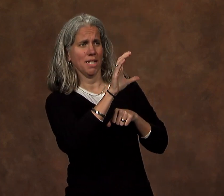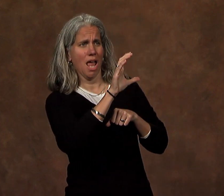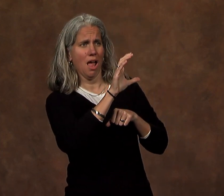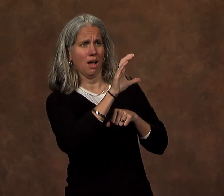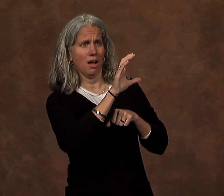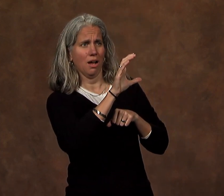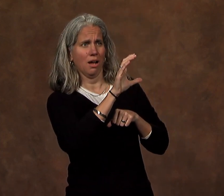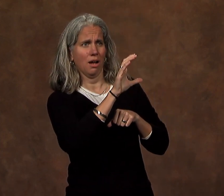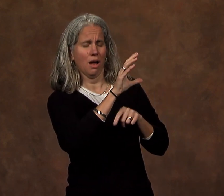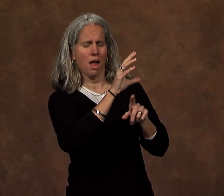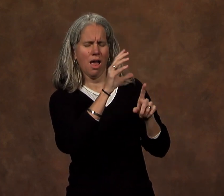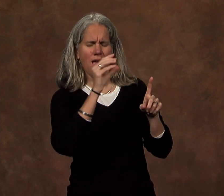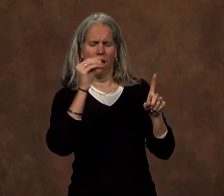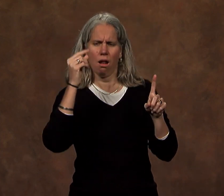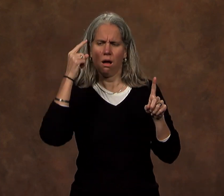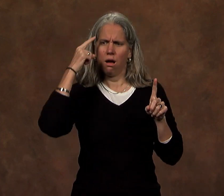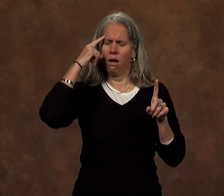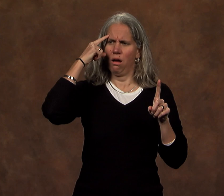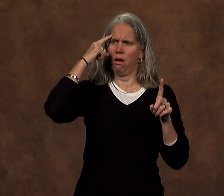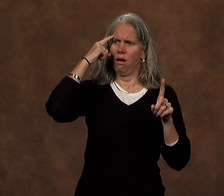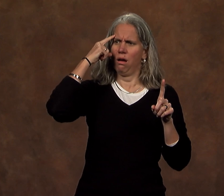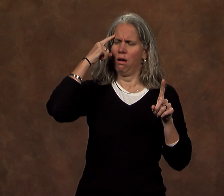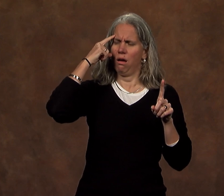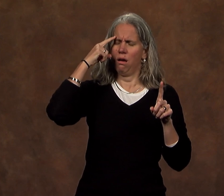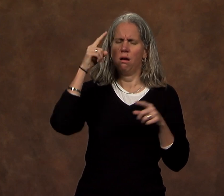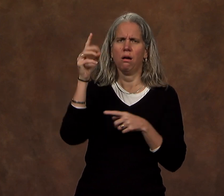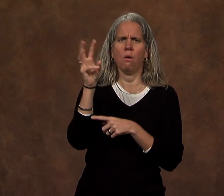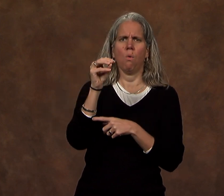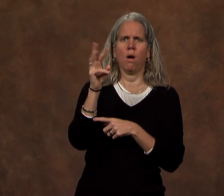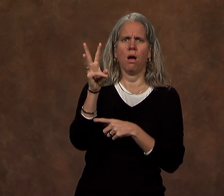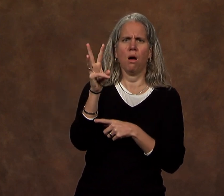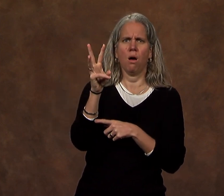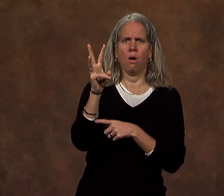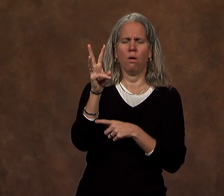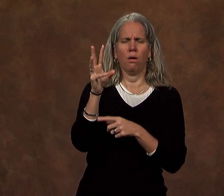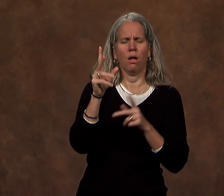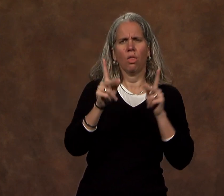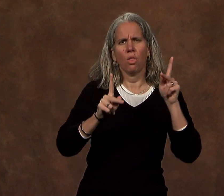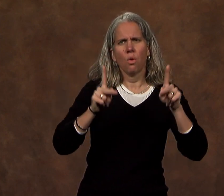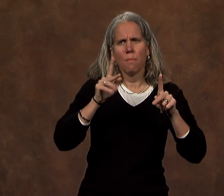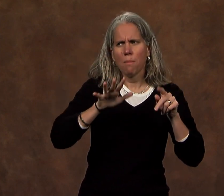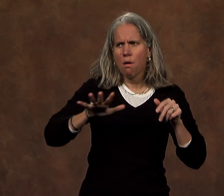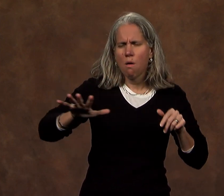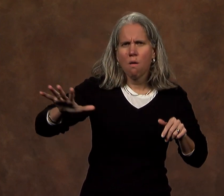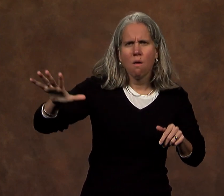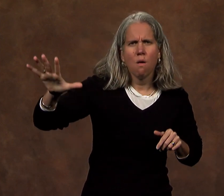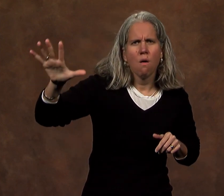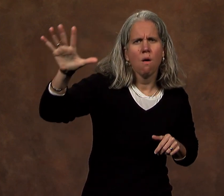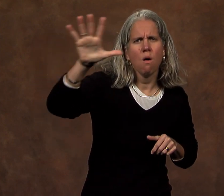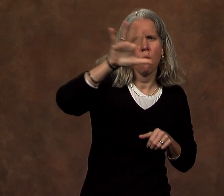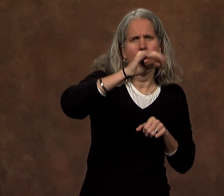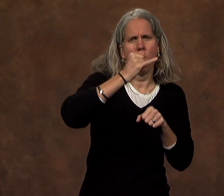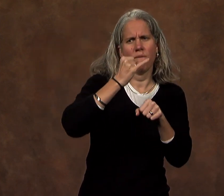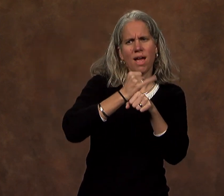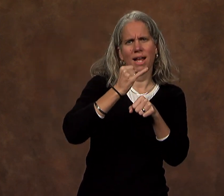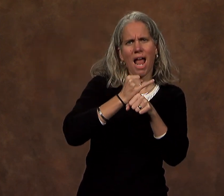of this committee, I also recognize the significance of many members of the Gallaudet community